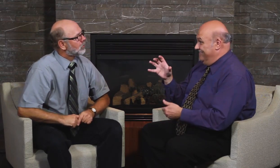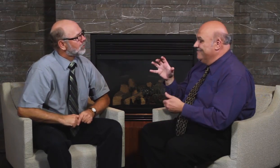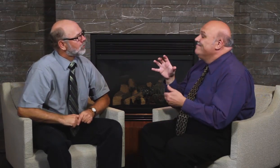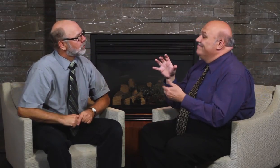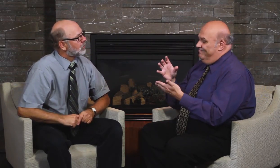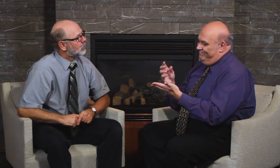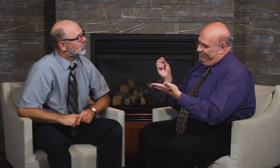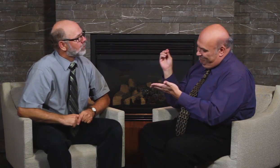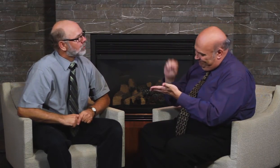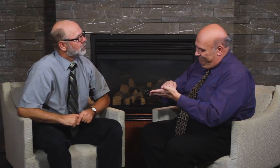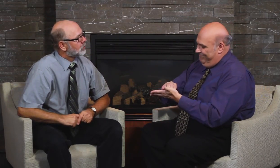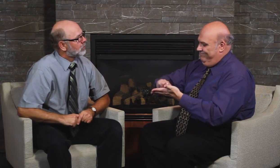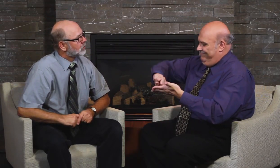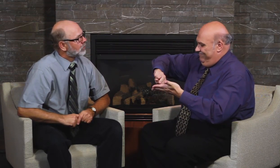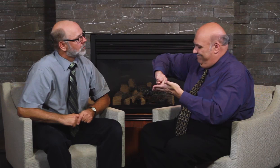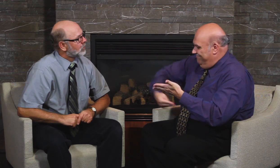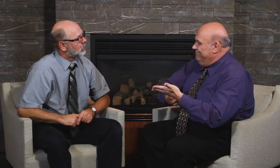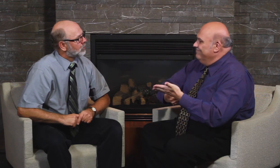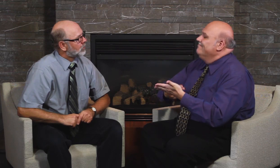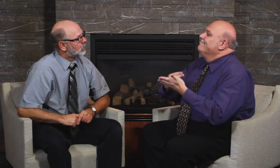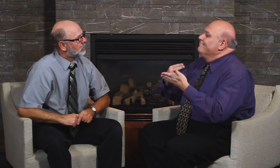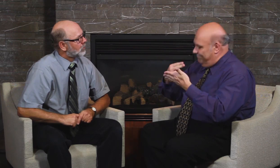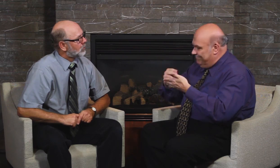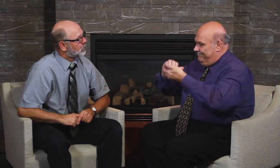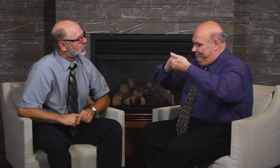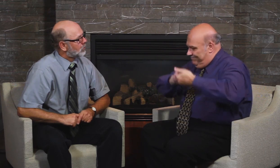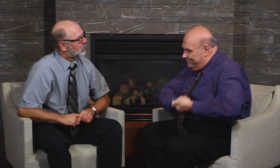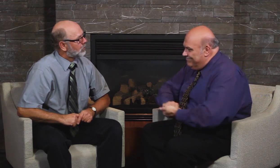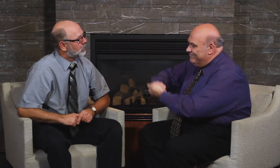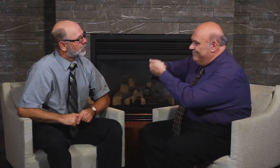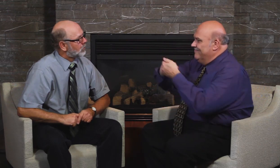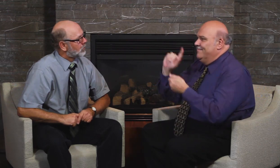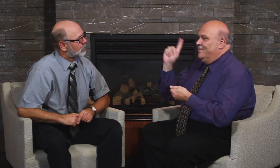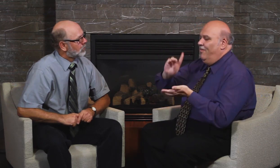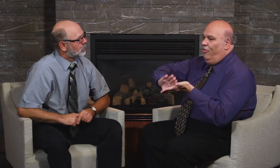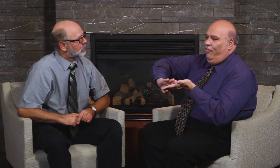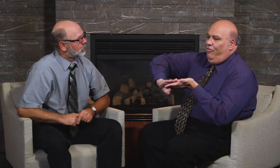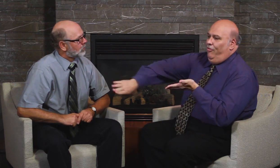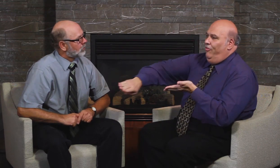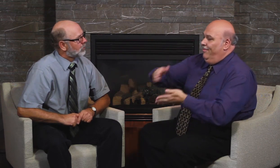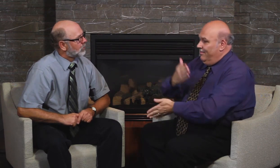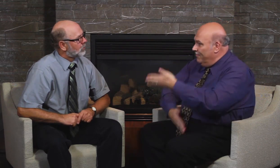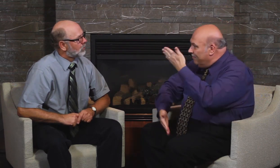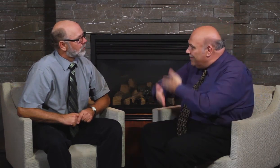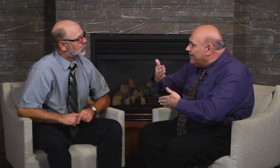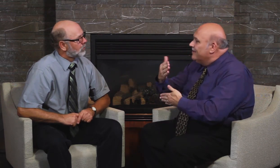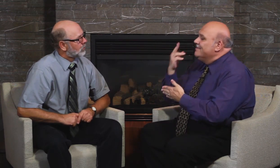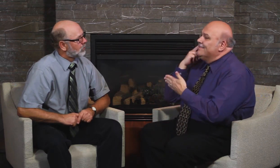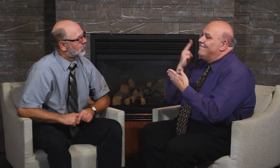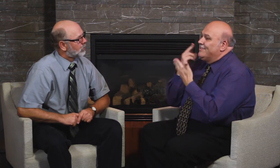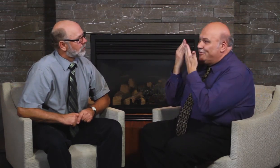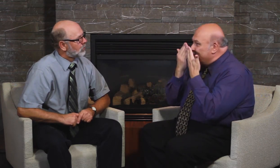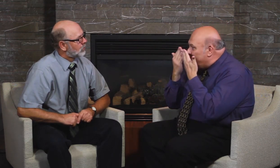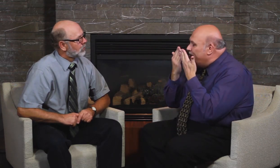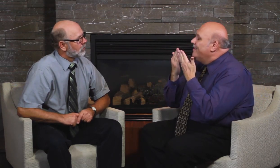The United Nations believe that countries should support the Convention on Rights of Persons with Disabilities.